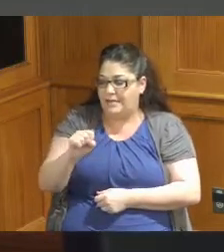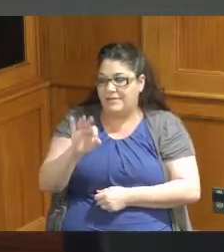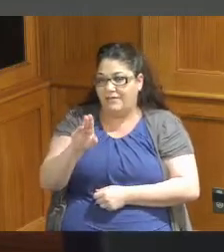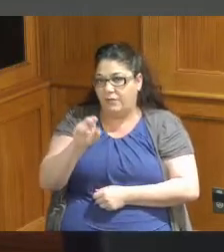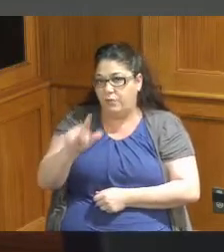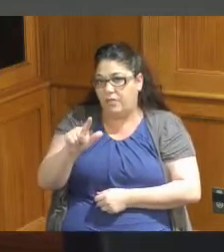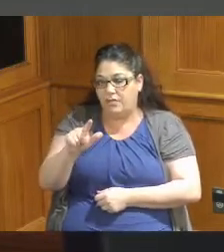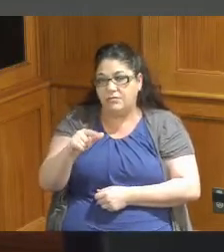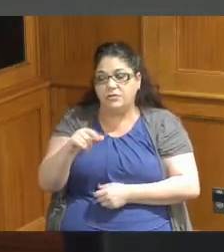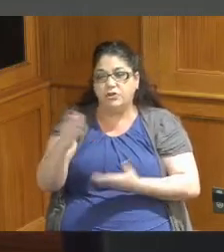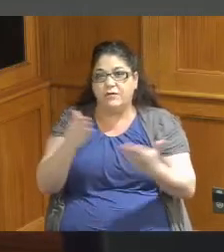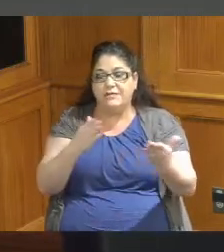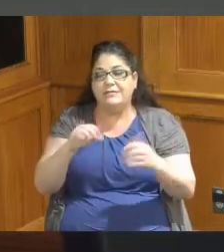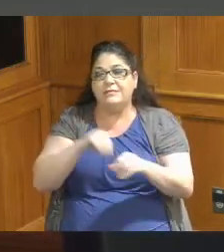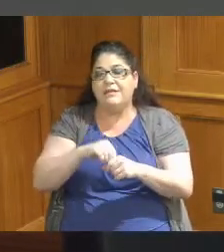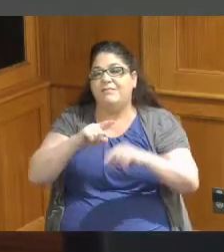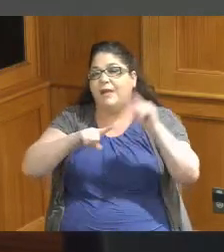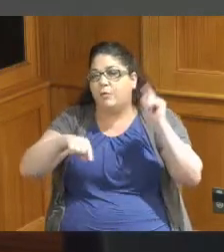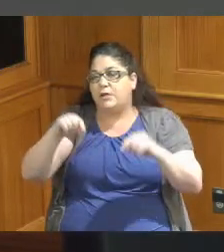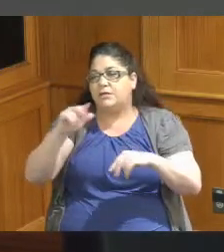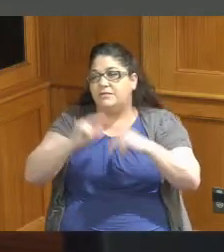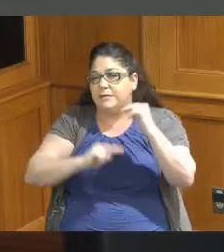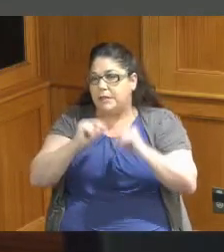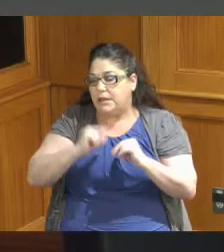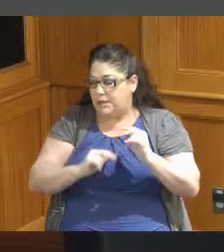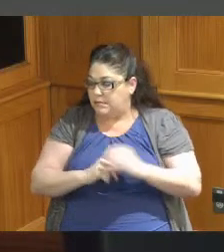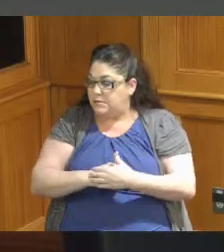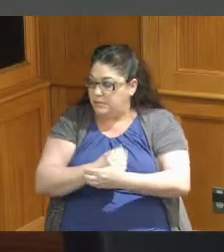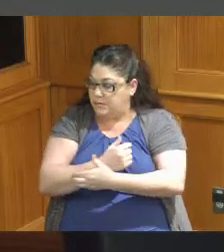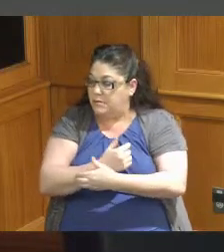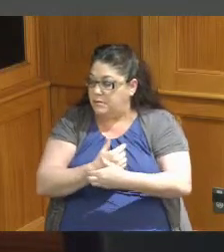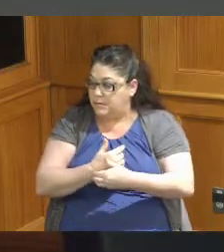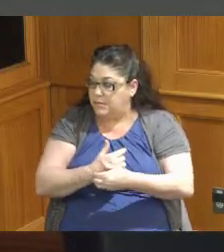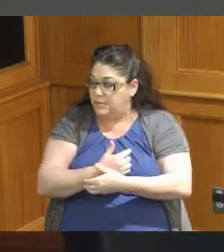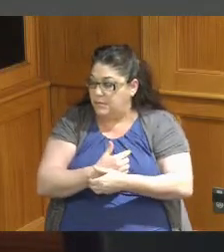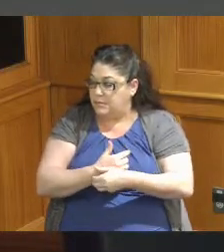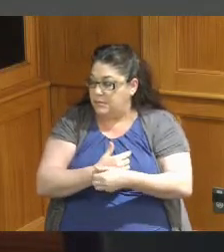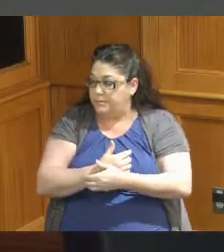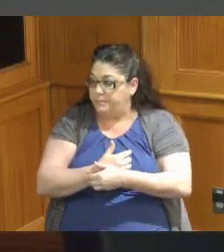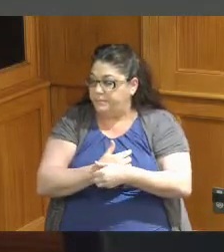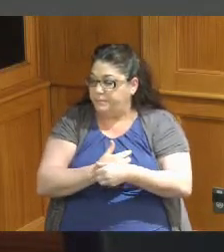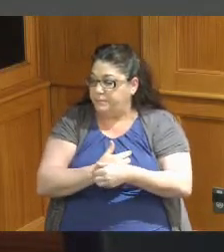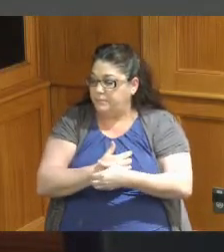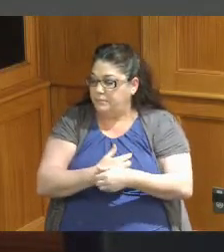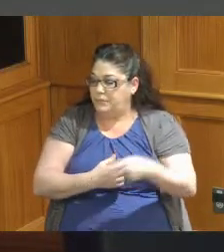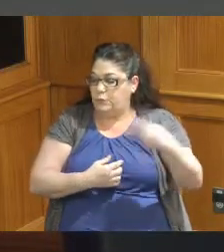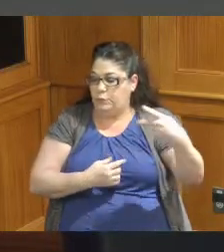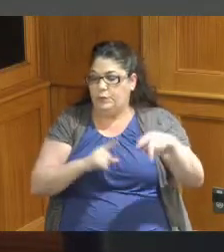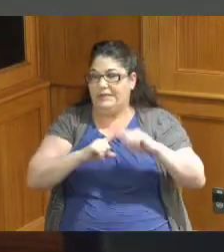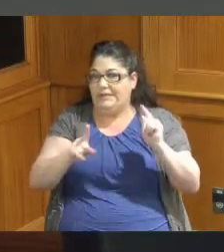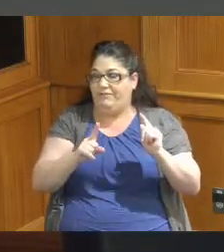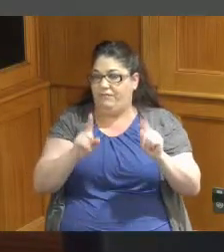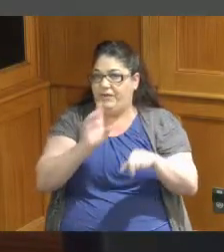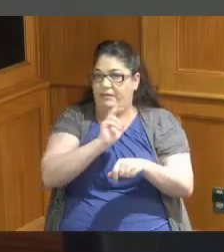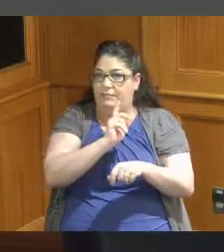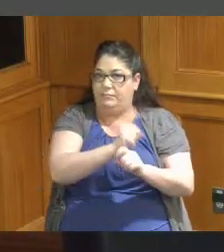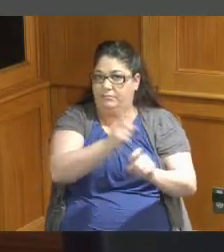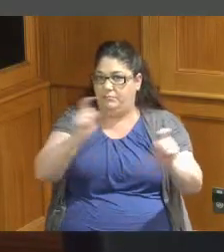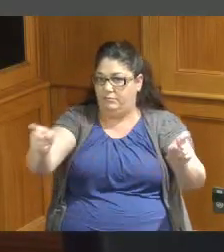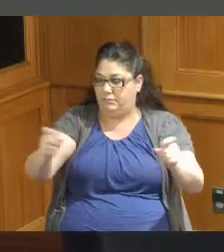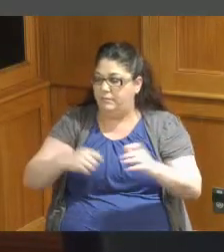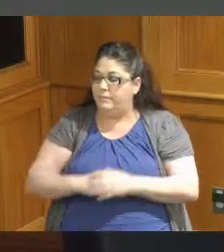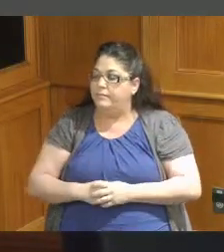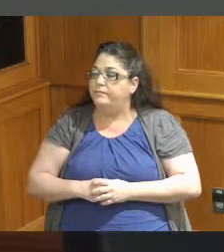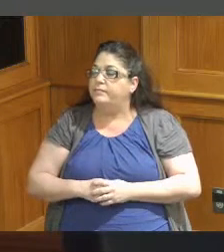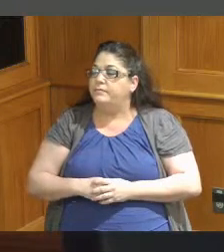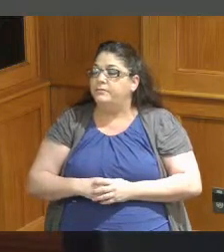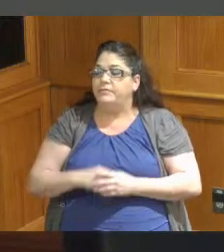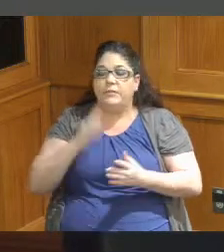at various County facilities to to two different firms there there's a resolution approving credit